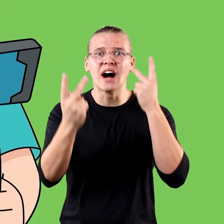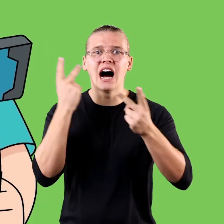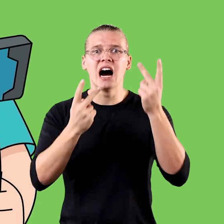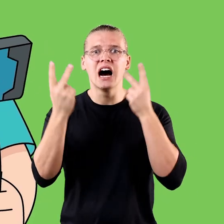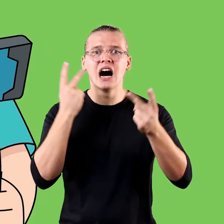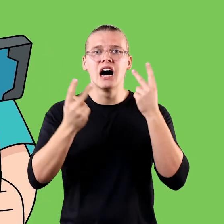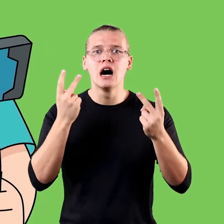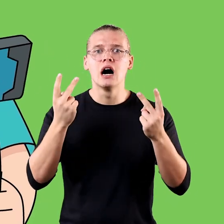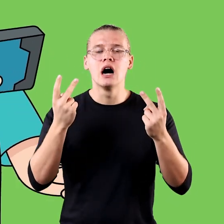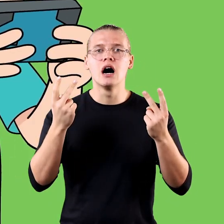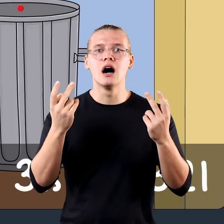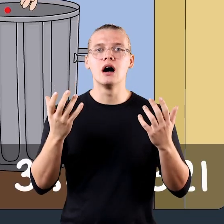30 Million views?